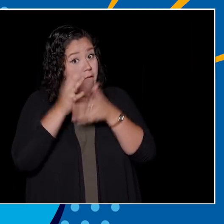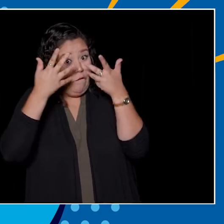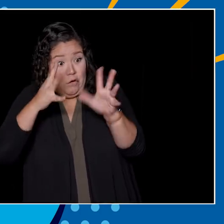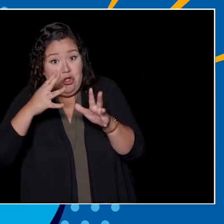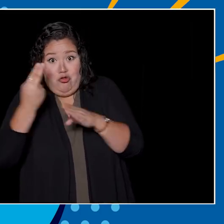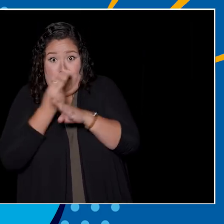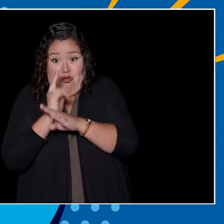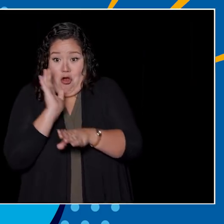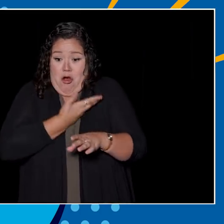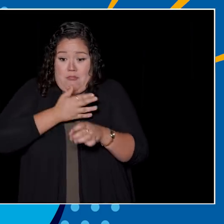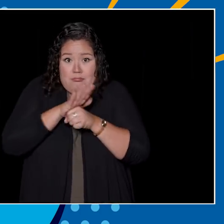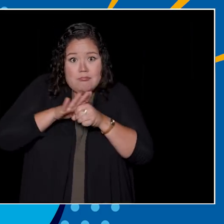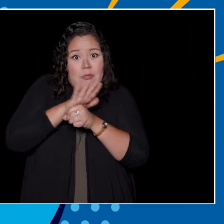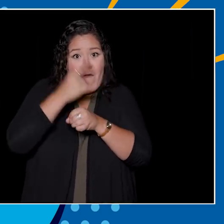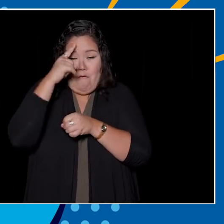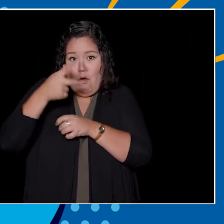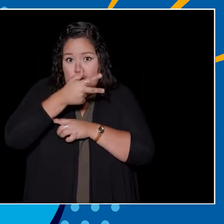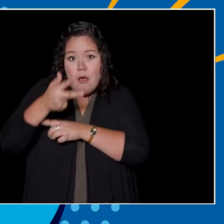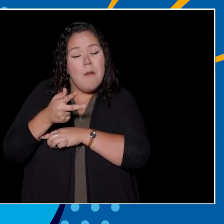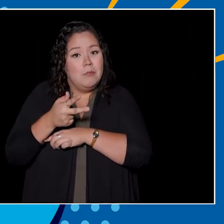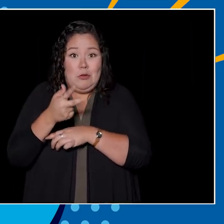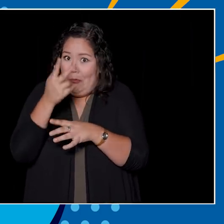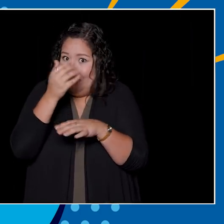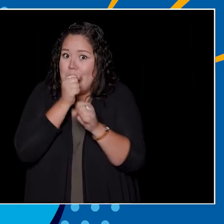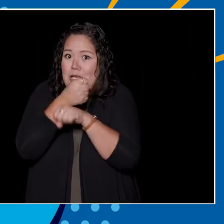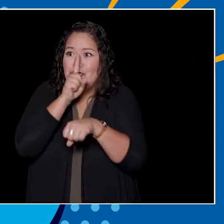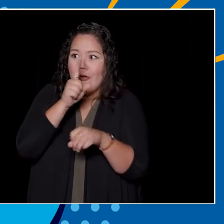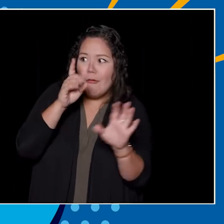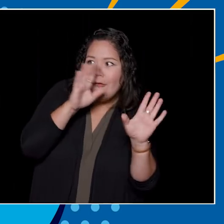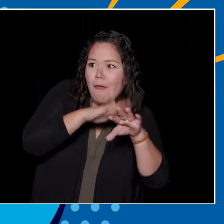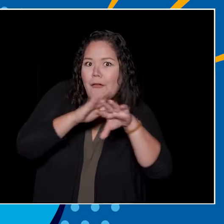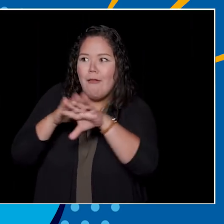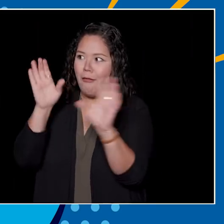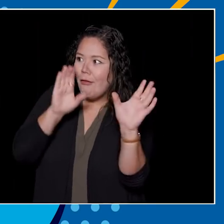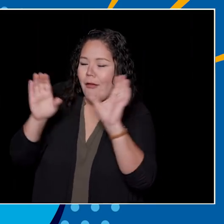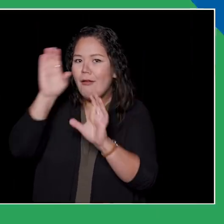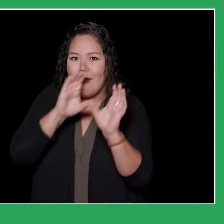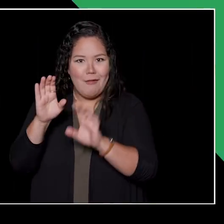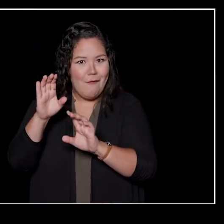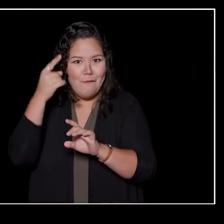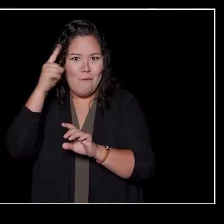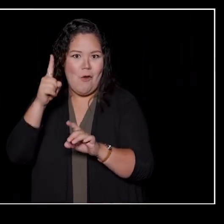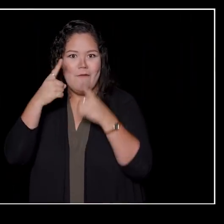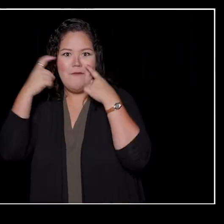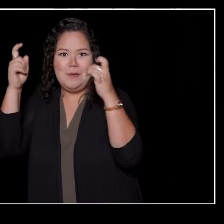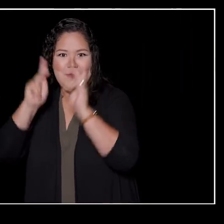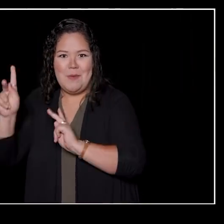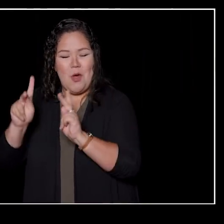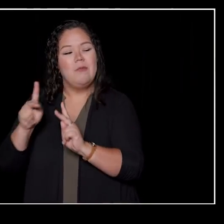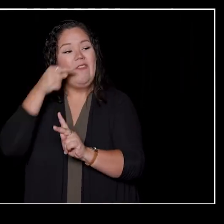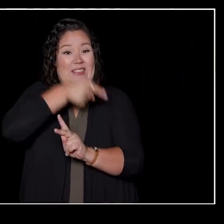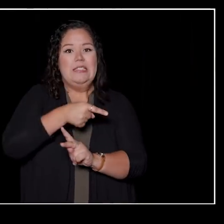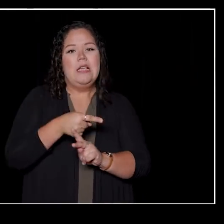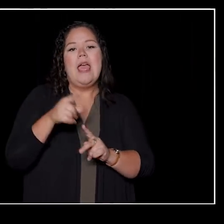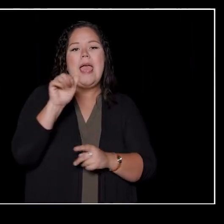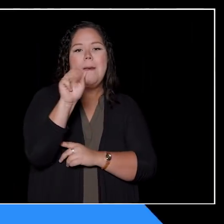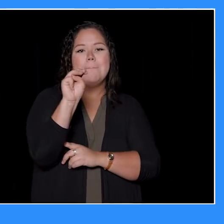you never know when you might run across a cool celebrity. In this case, it is Amanda Bynes. The answer is A, "She's The Man", what a classic.